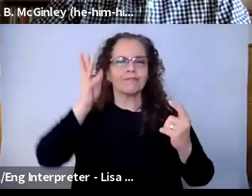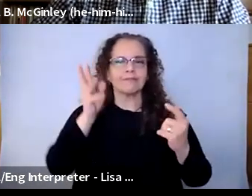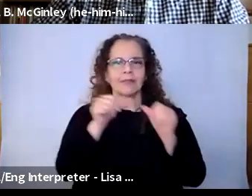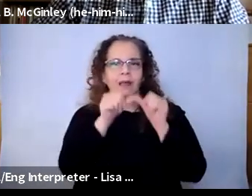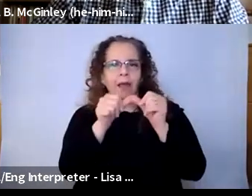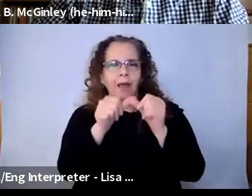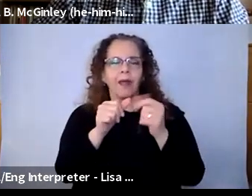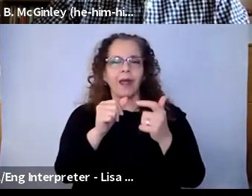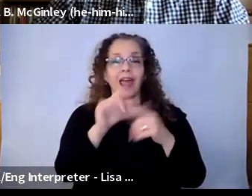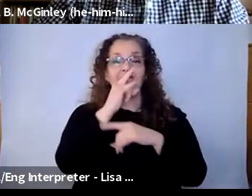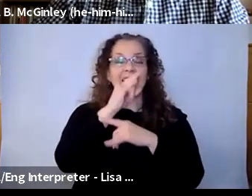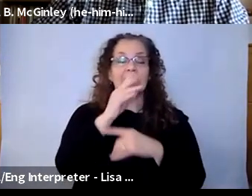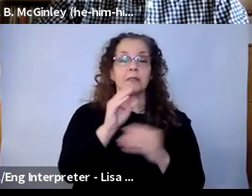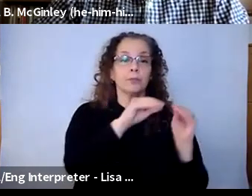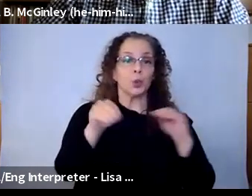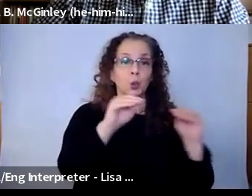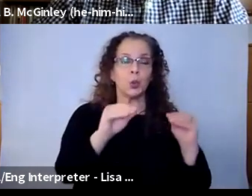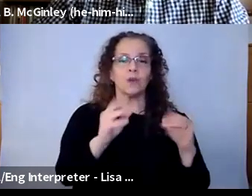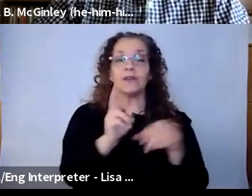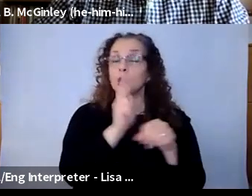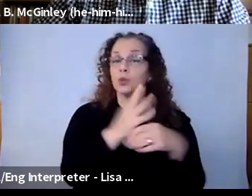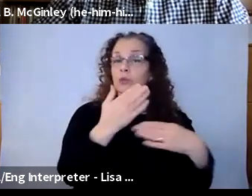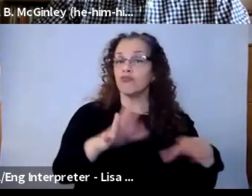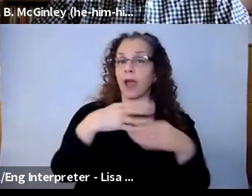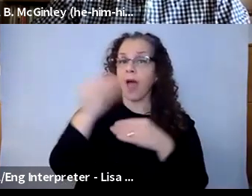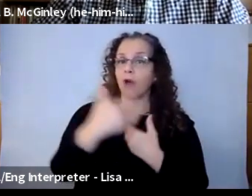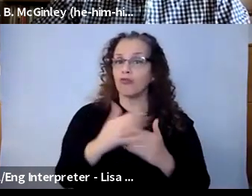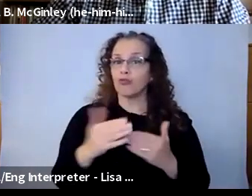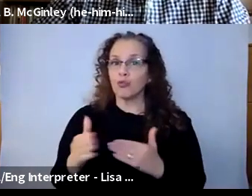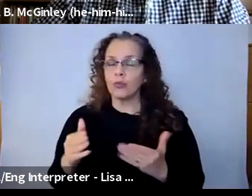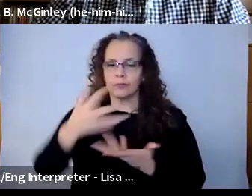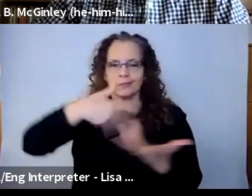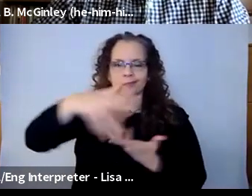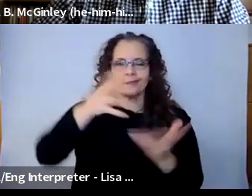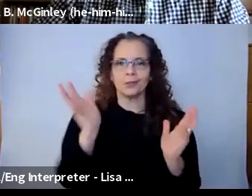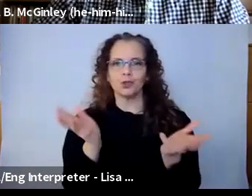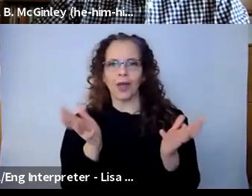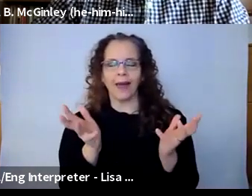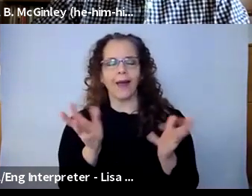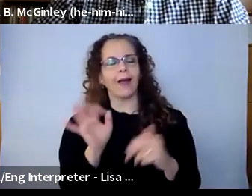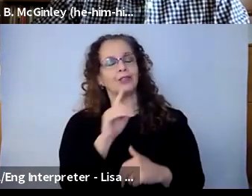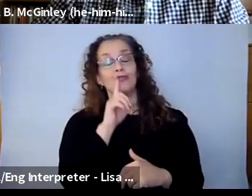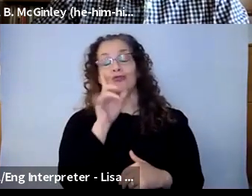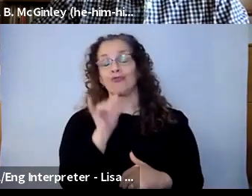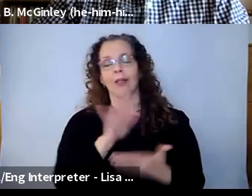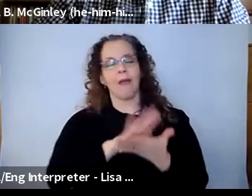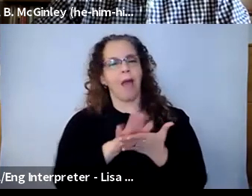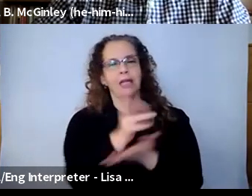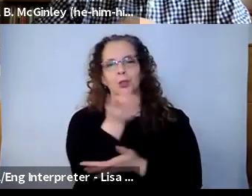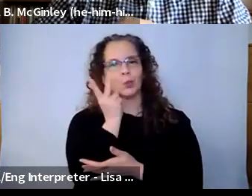using breakout rooms and interactive chats. But that's been a pleasure to see. And I think just the aspect of joy